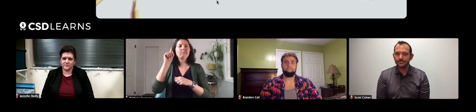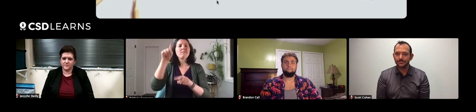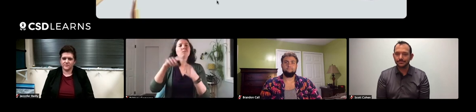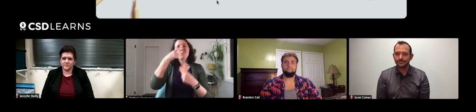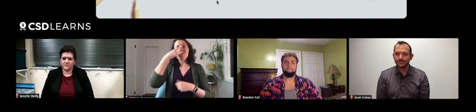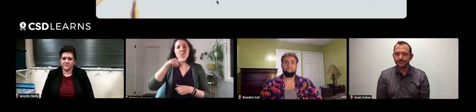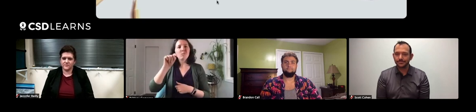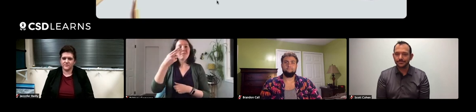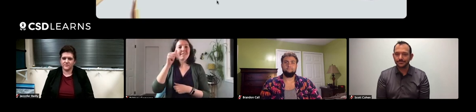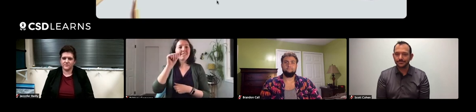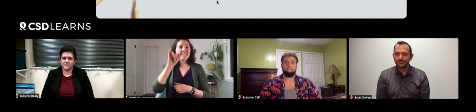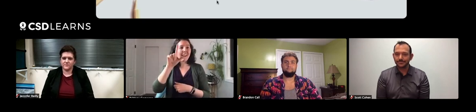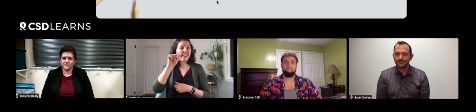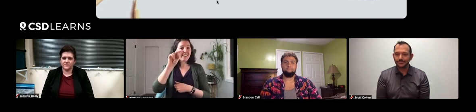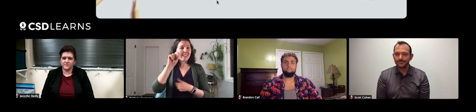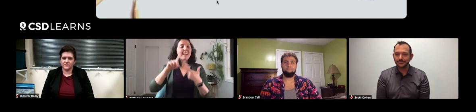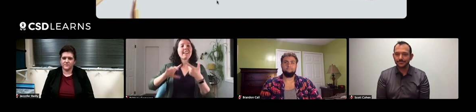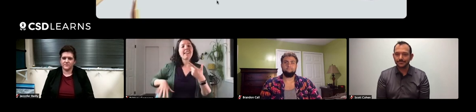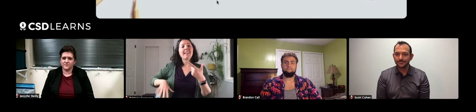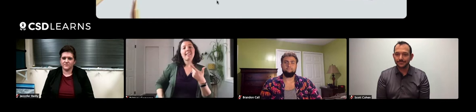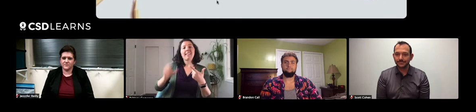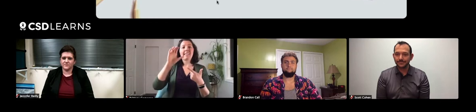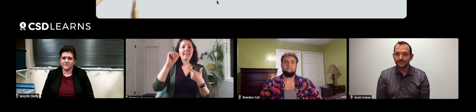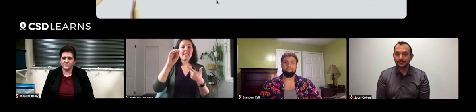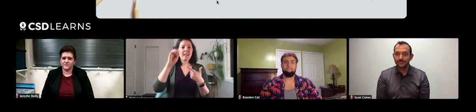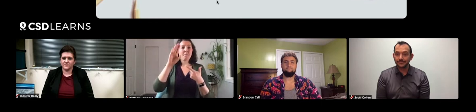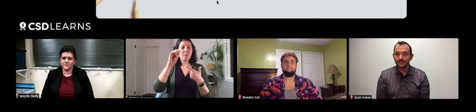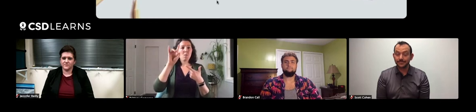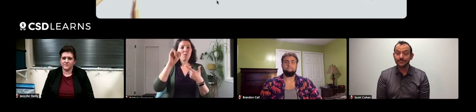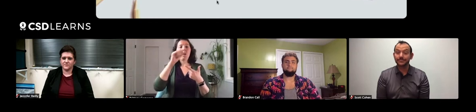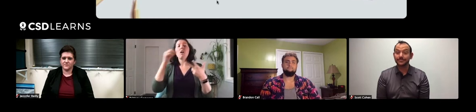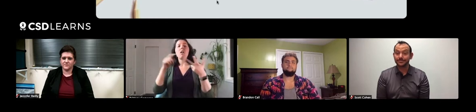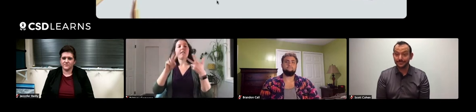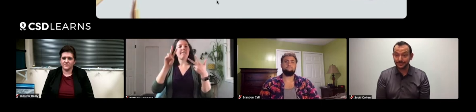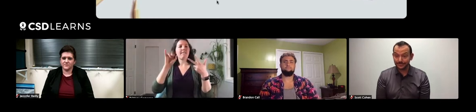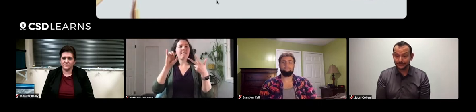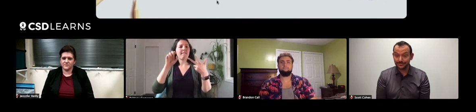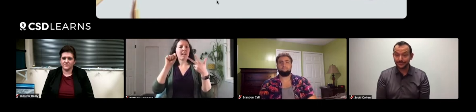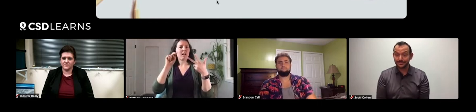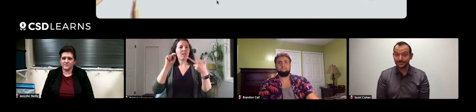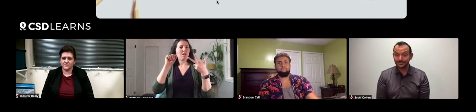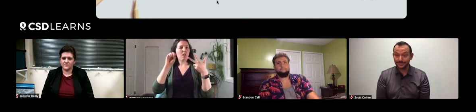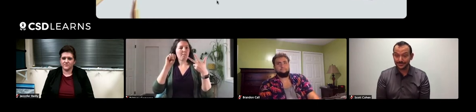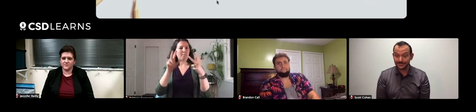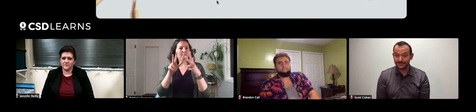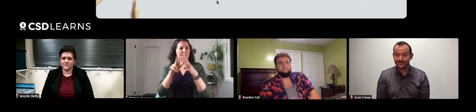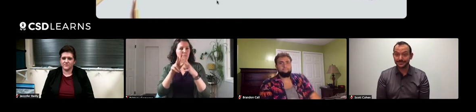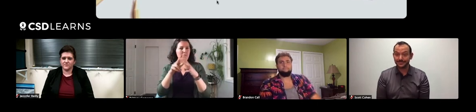So the year that I was a part of this class, we went to Thailand and Cambodia and Vietnam